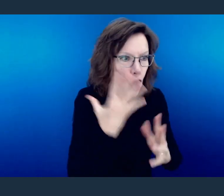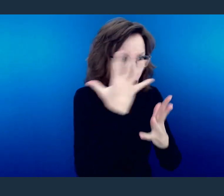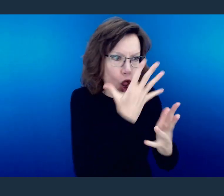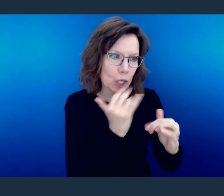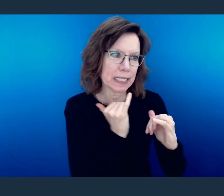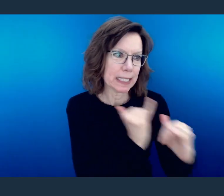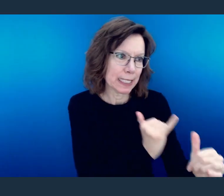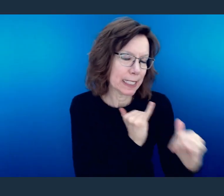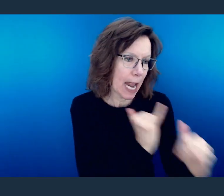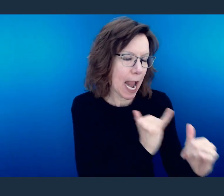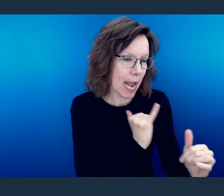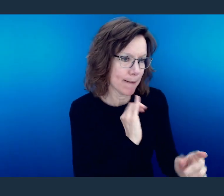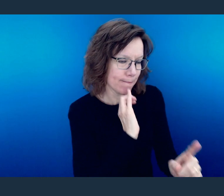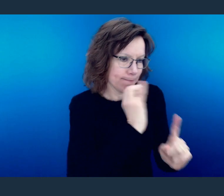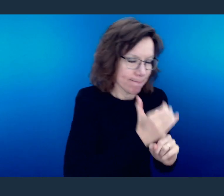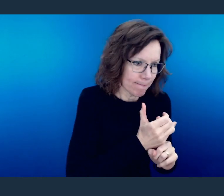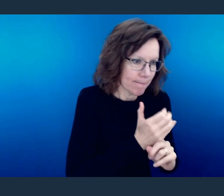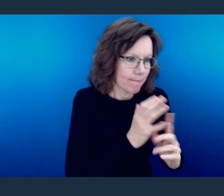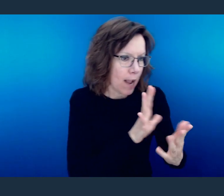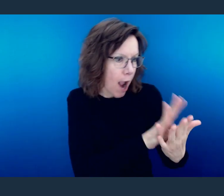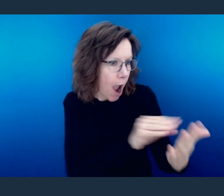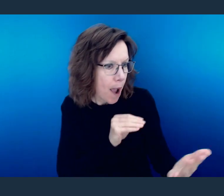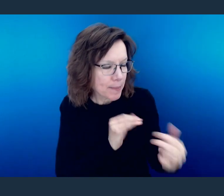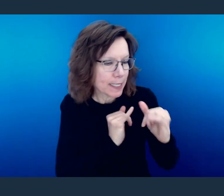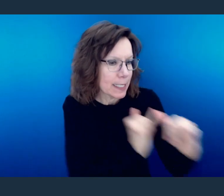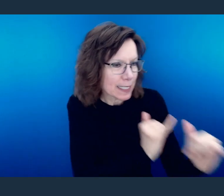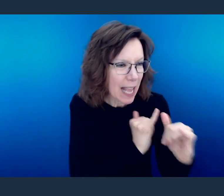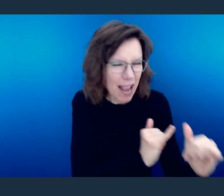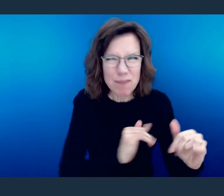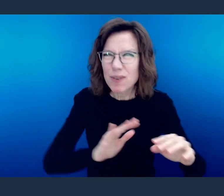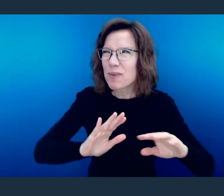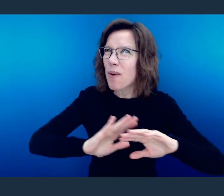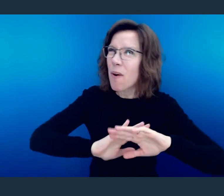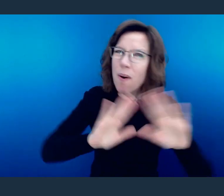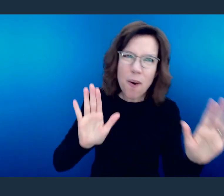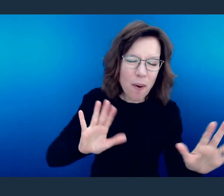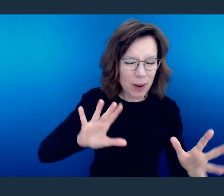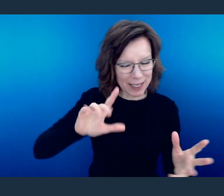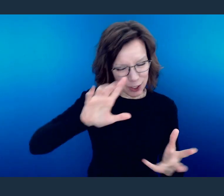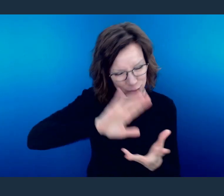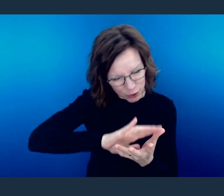Don't make yourself look socially or behaviorally like the things of the world.